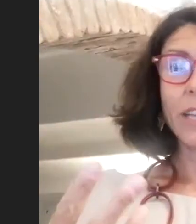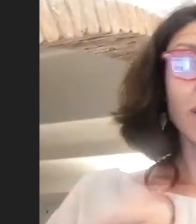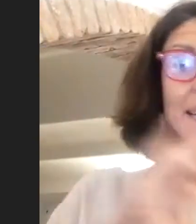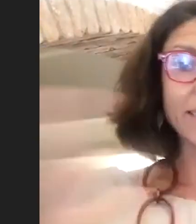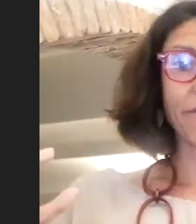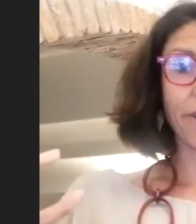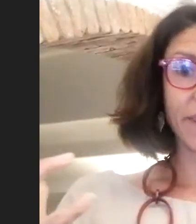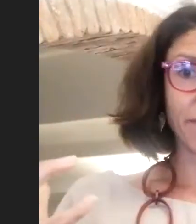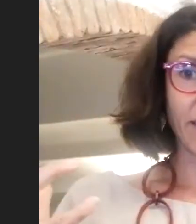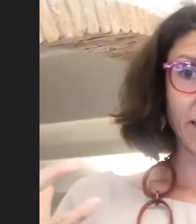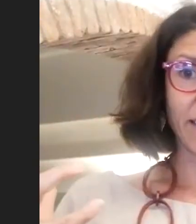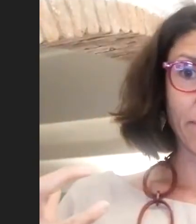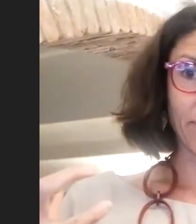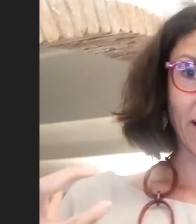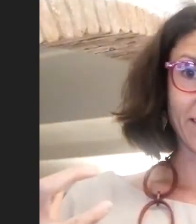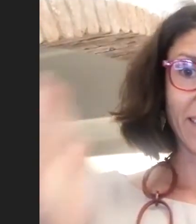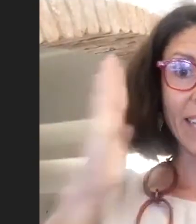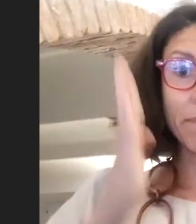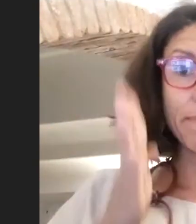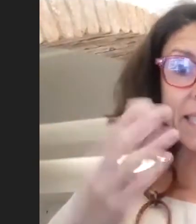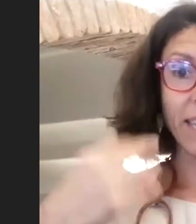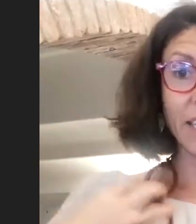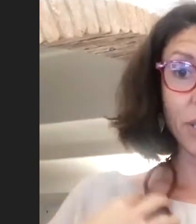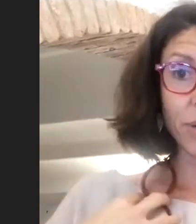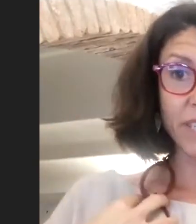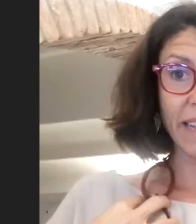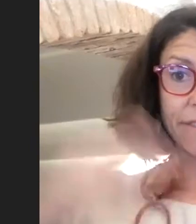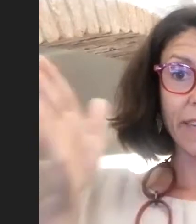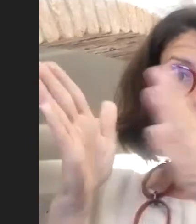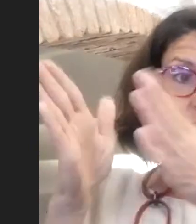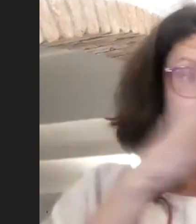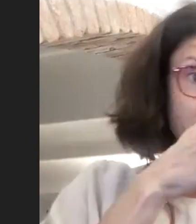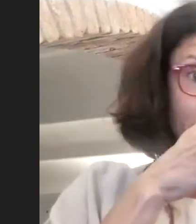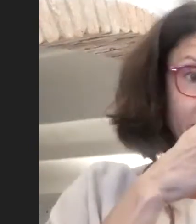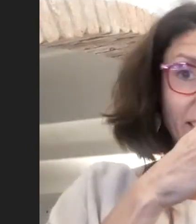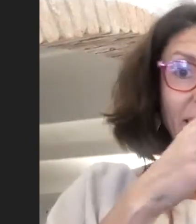you can't avoid thinking about that. It makes in yourself a changement